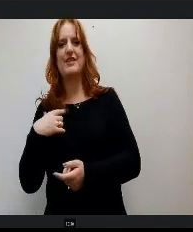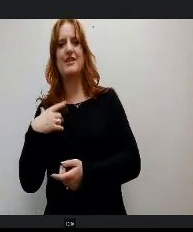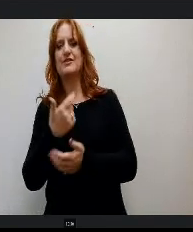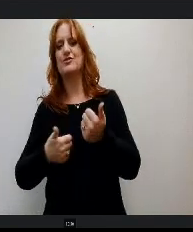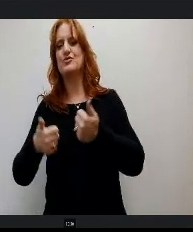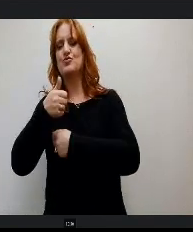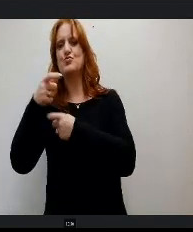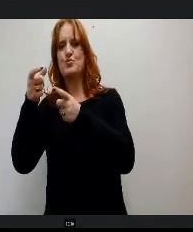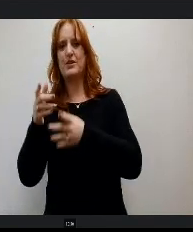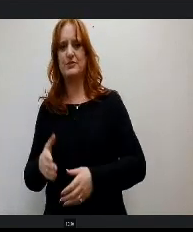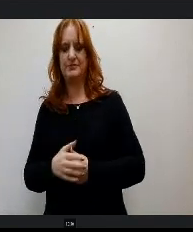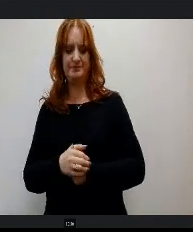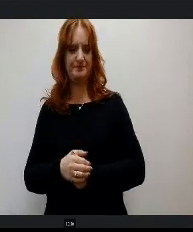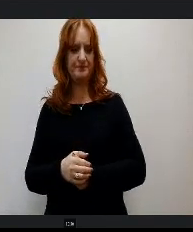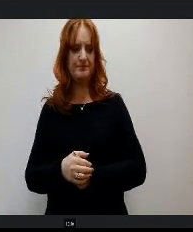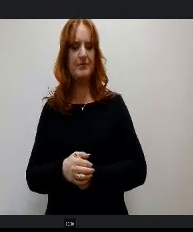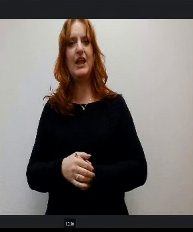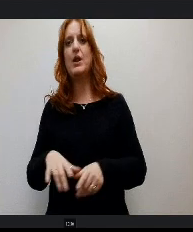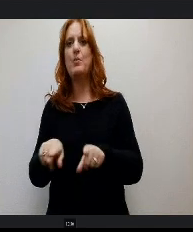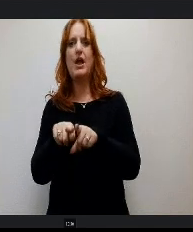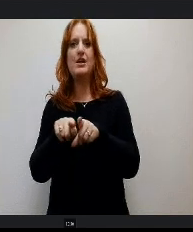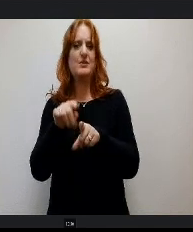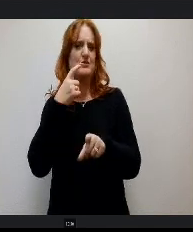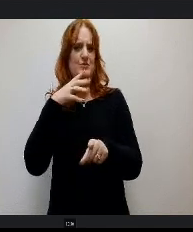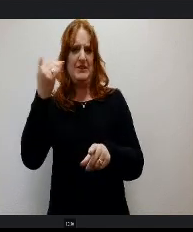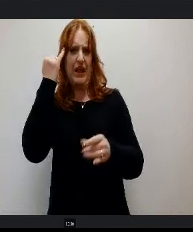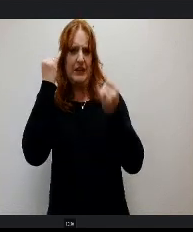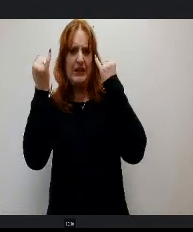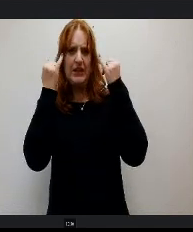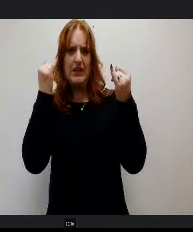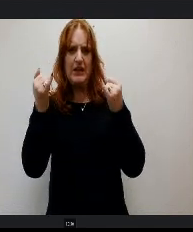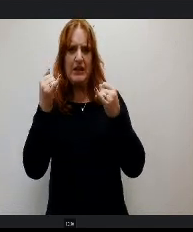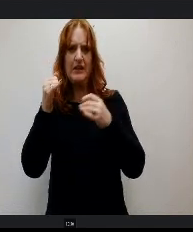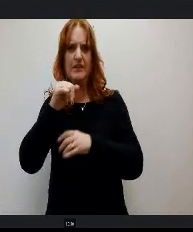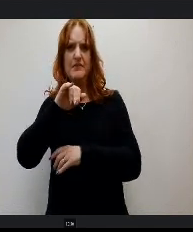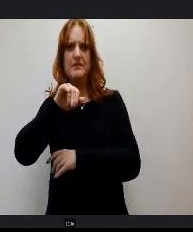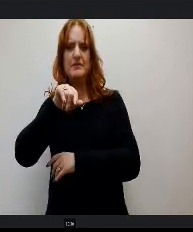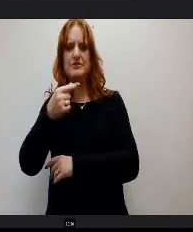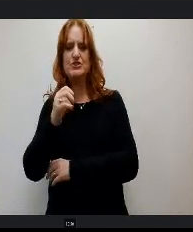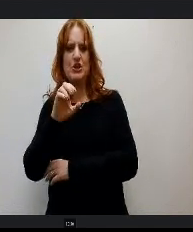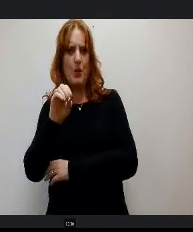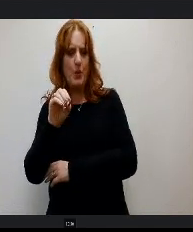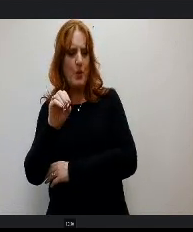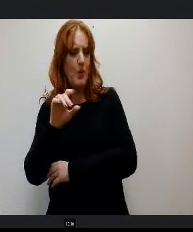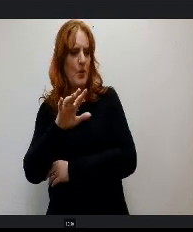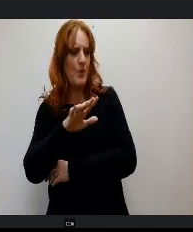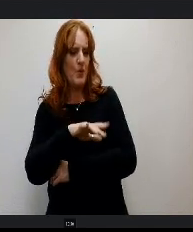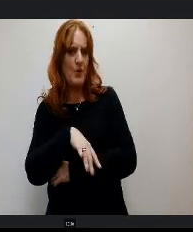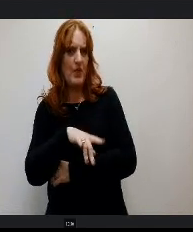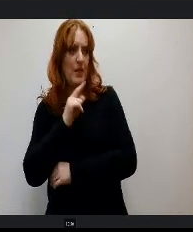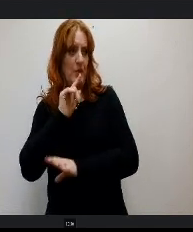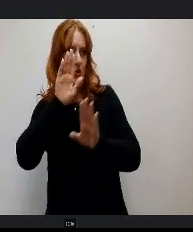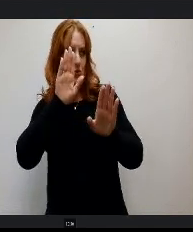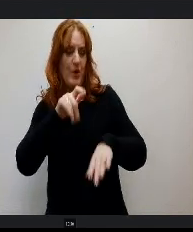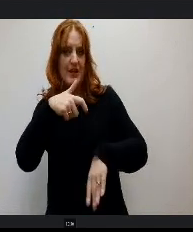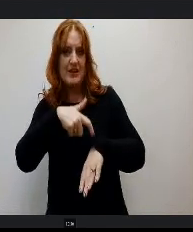Thank you. And then I was just going to say just an idea Geo would be great to a great time to maybe talk about the possibility of